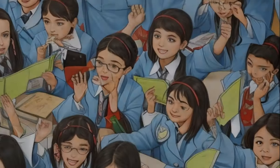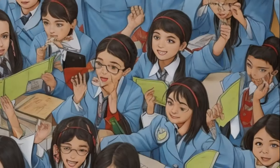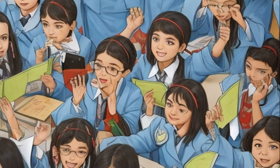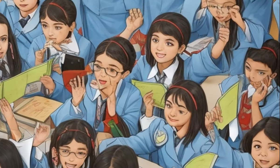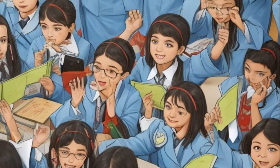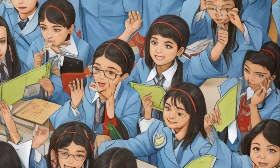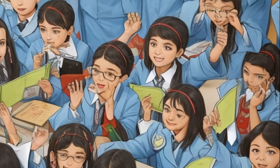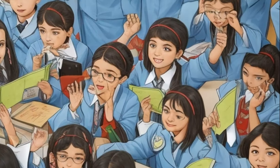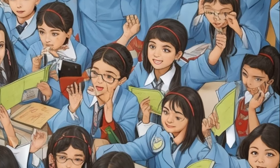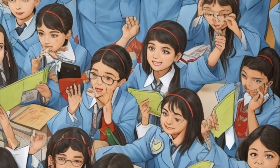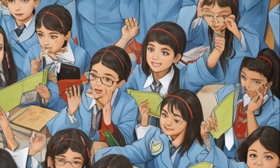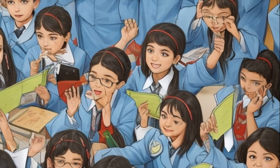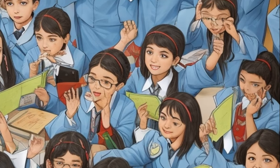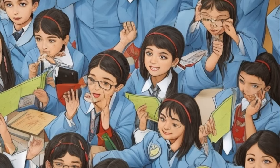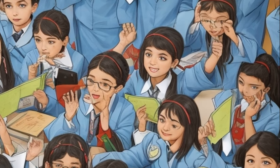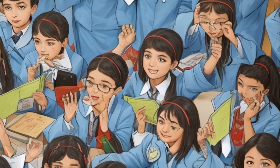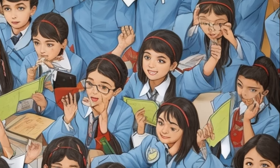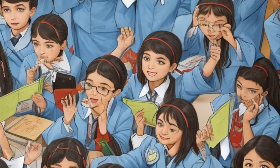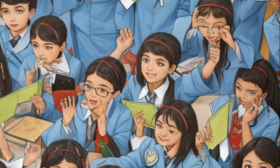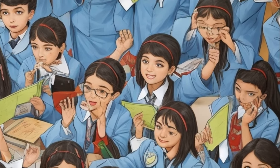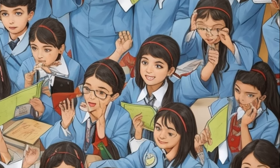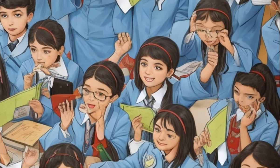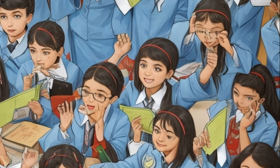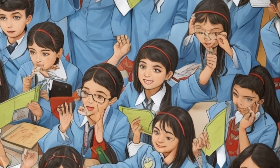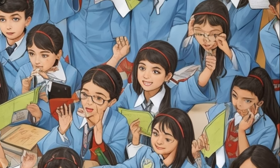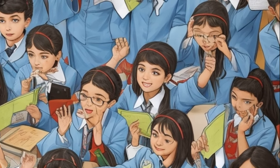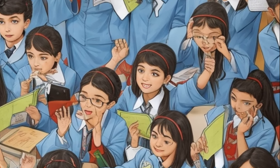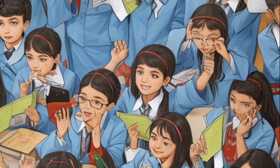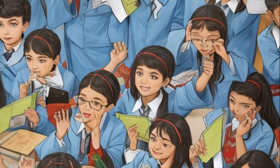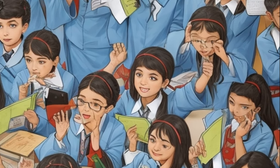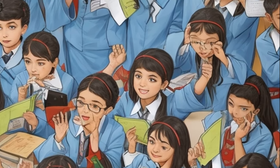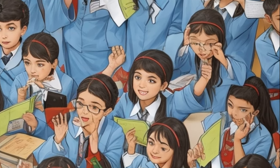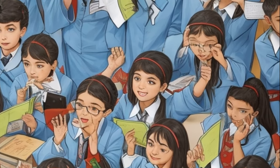his commitment to education but also as a writer, academic, and artist,